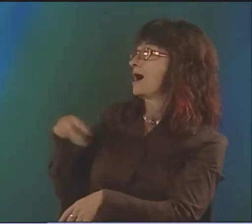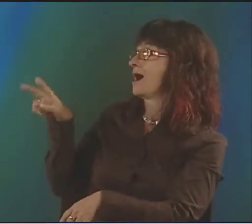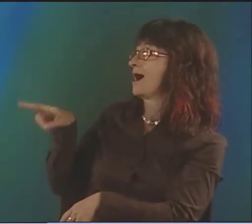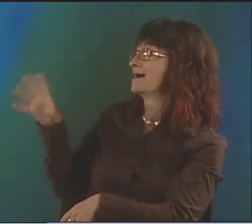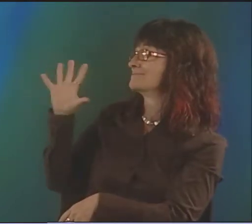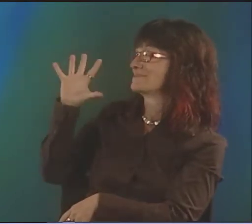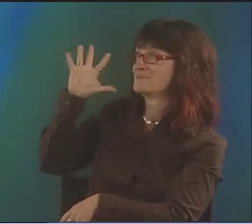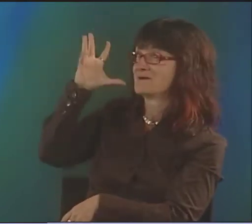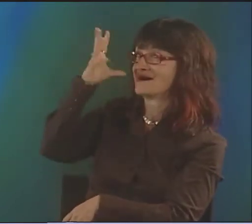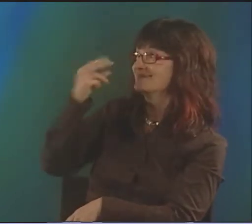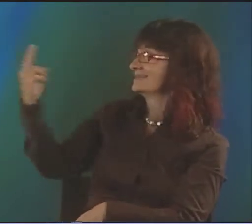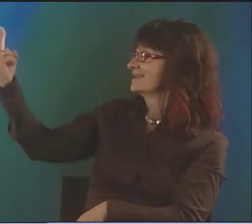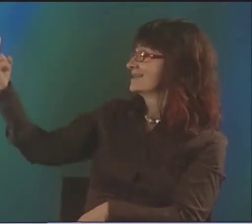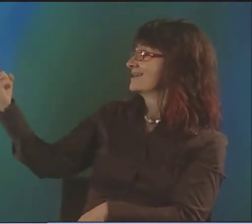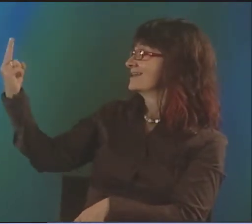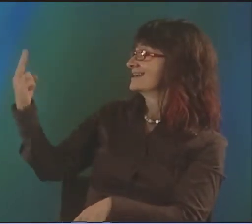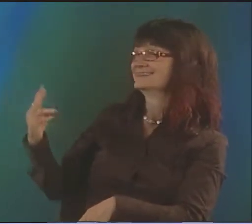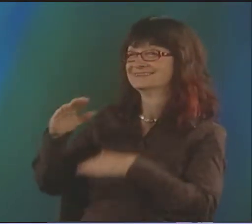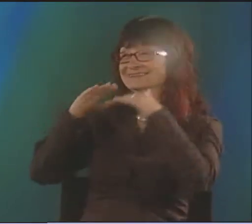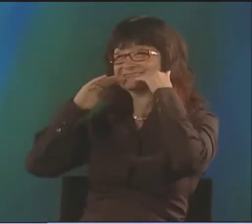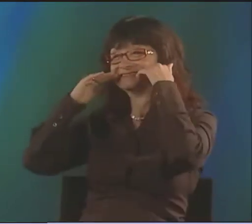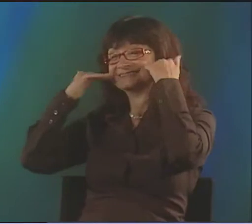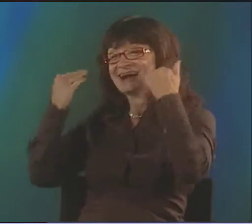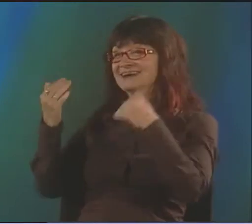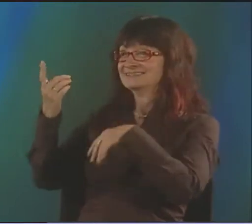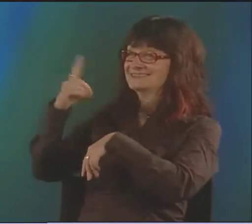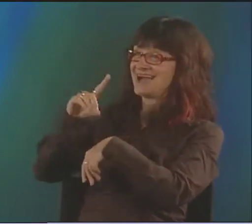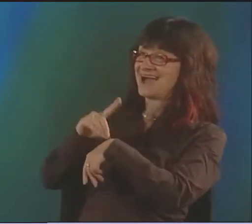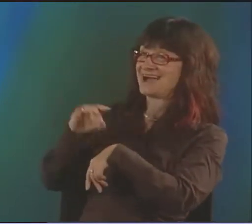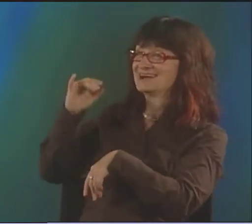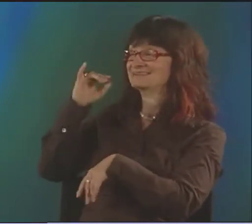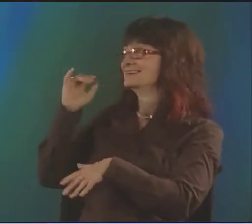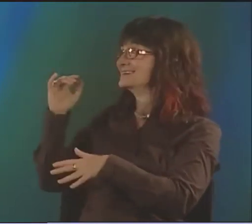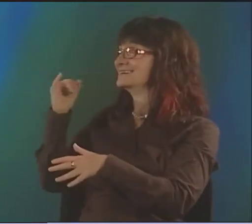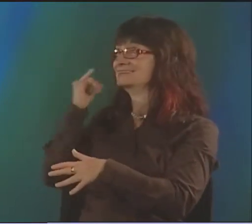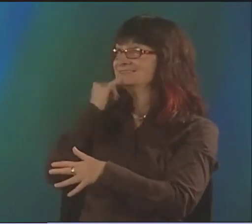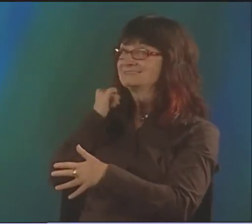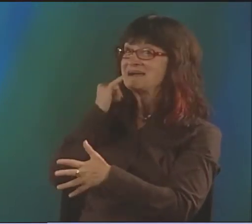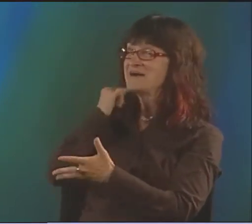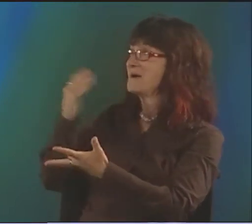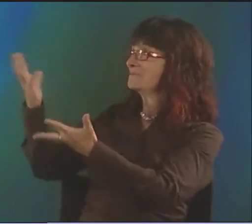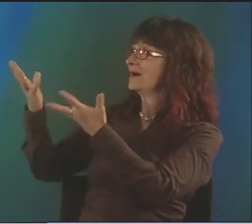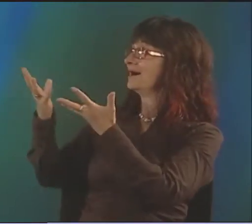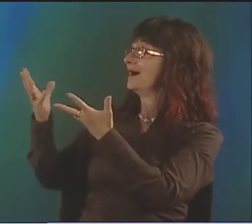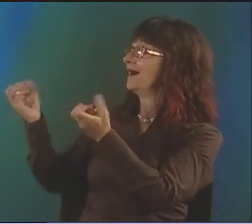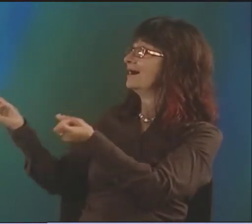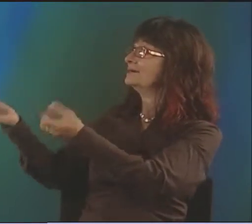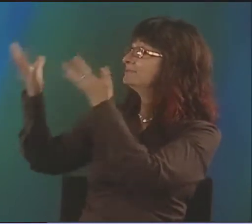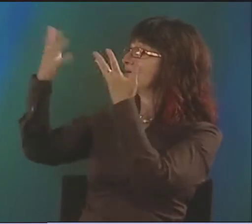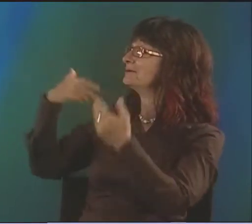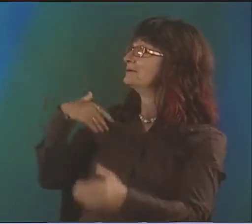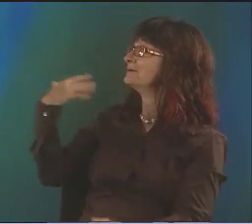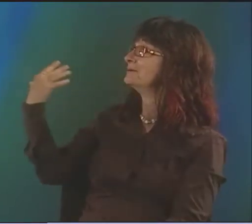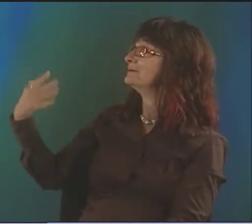AND IT WAS SO BEAUTIFUL. THEY WERE COMING DOWN THIS RAMP TOGETHER, AND THEY'RE BOTH JUST SUCH BEAUTIFUL PEOPLE. AND DONNA HAD THAT AMAZING, BRILLIANT SMILE.